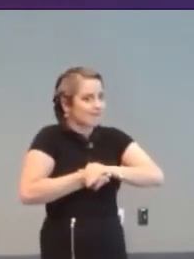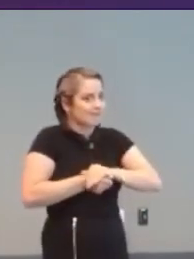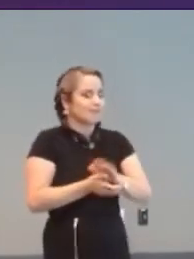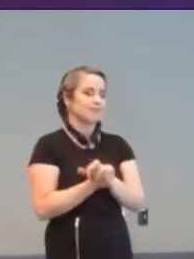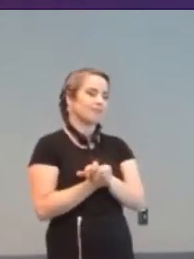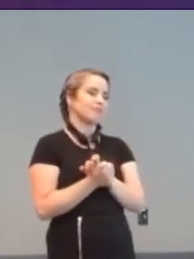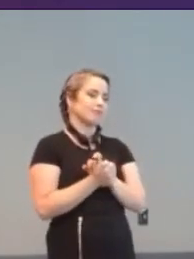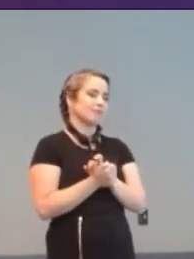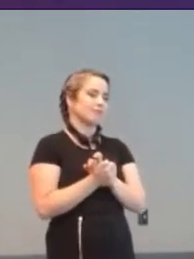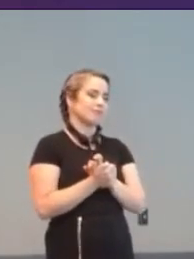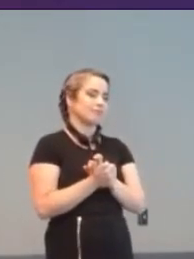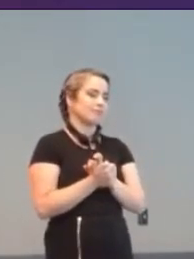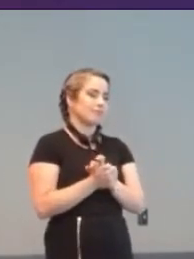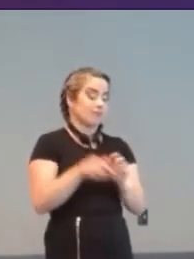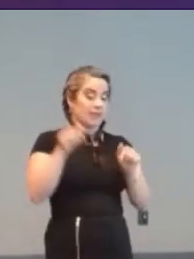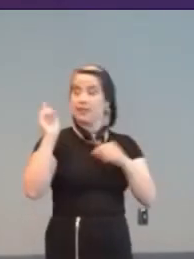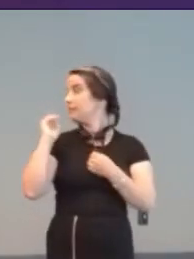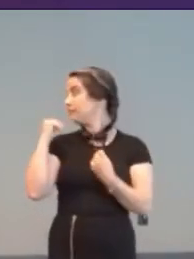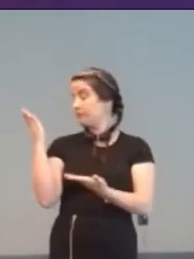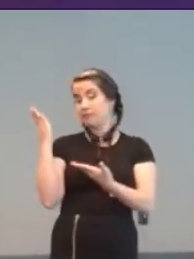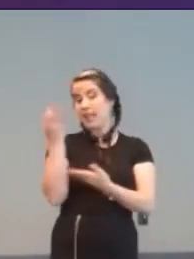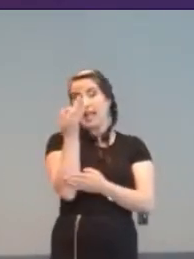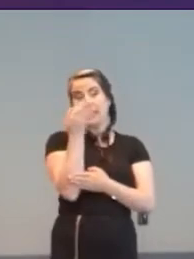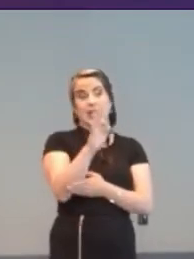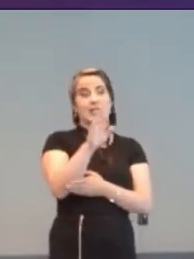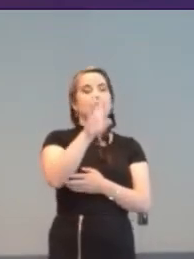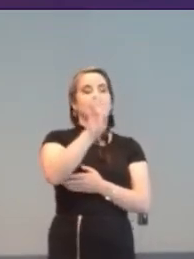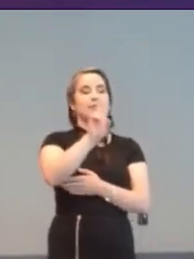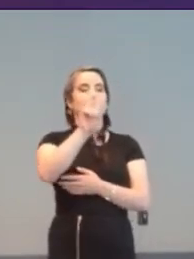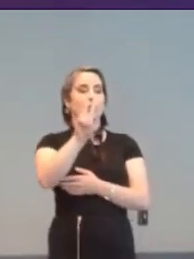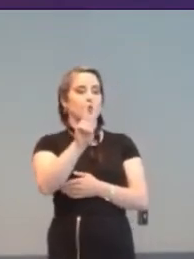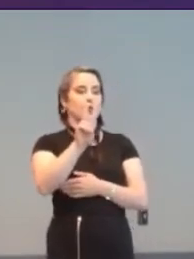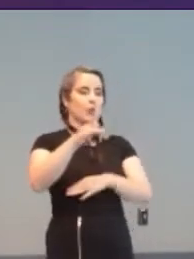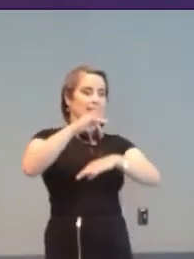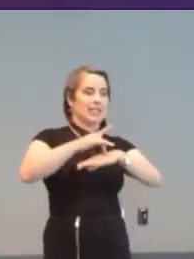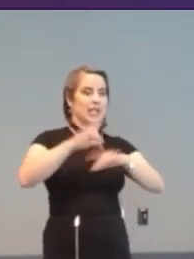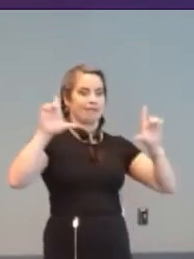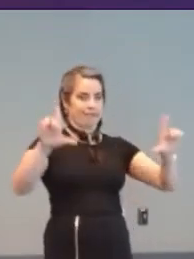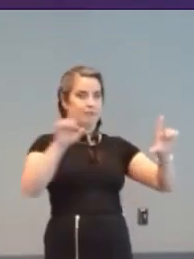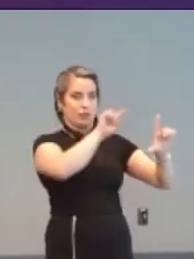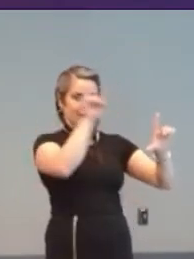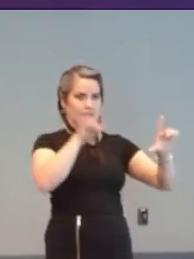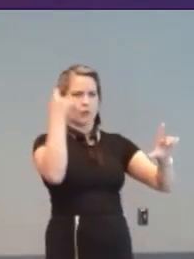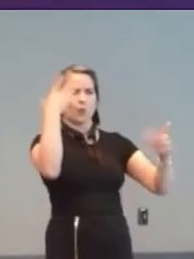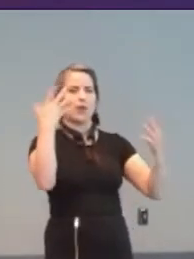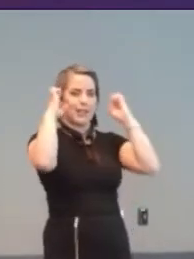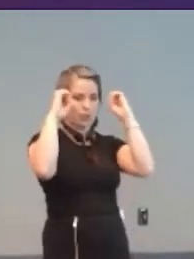This is a 1972 Plato IV touch-screen computer terminal used in education.